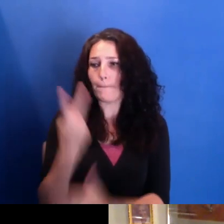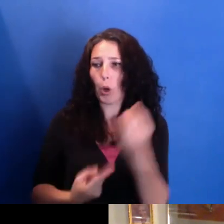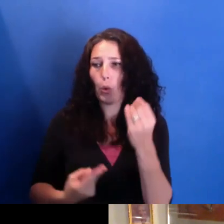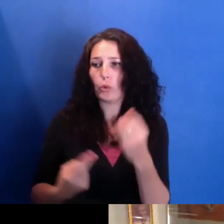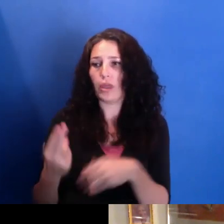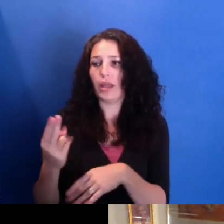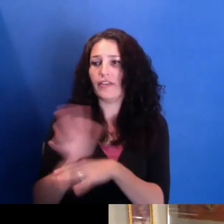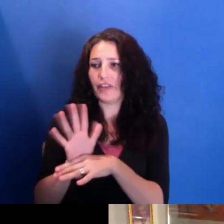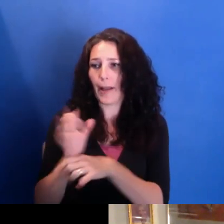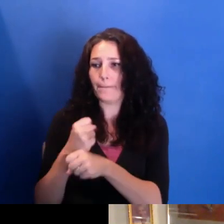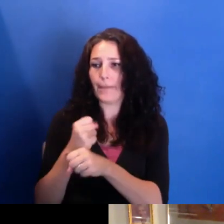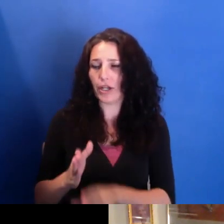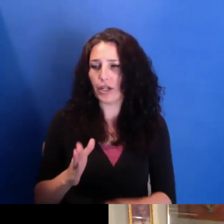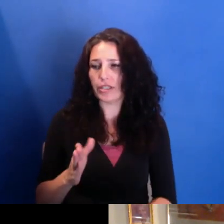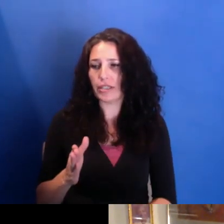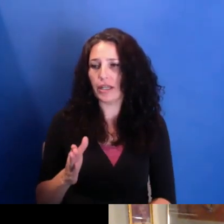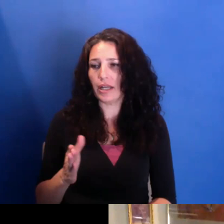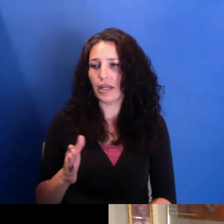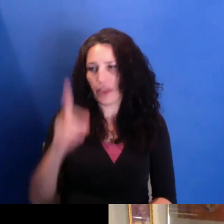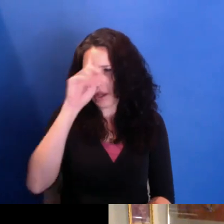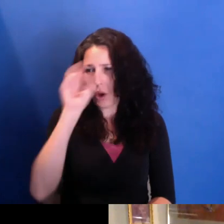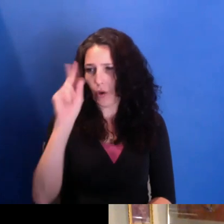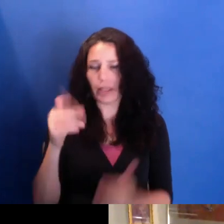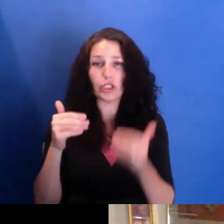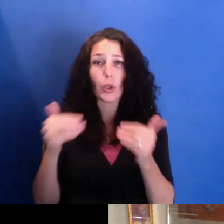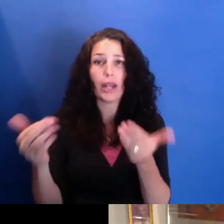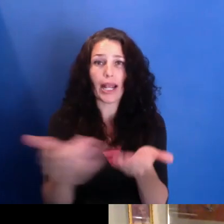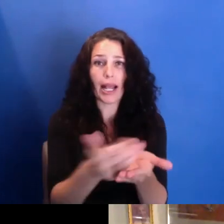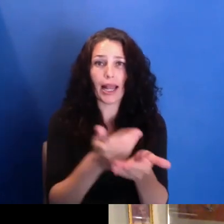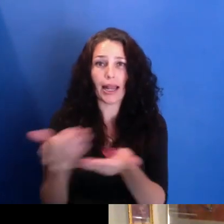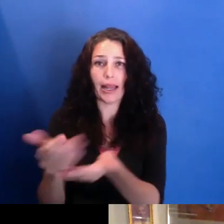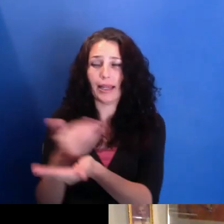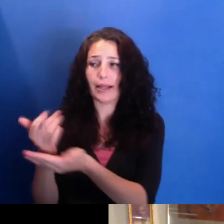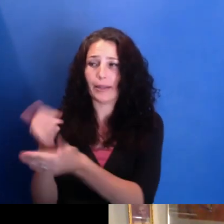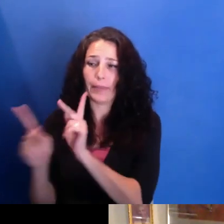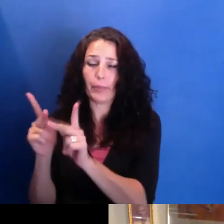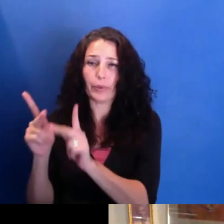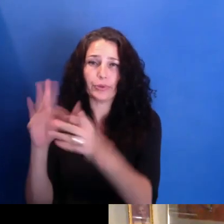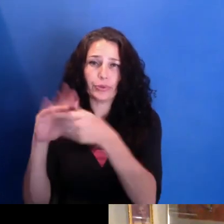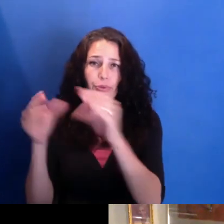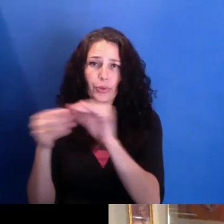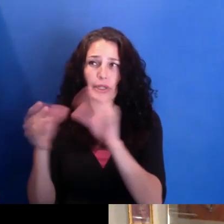our first thought was, OK, we'll collect stories from people and adapt them into short films and then find places here